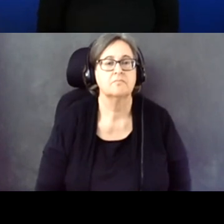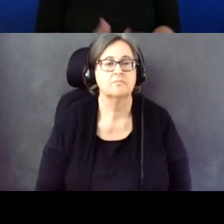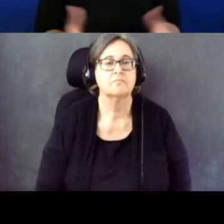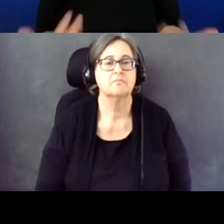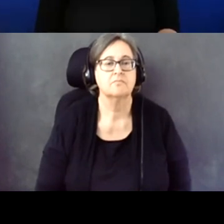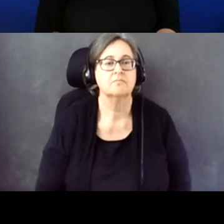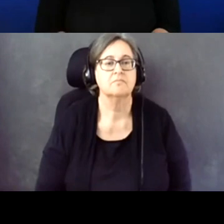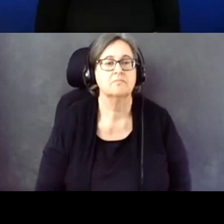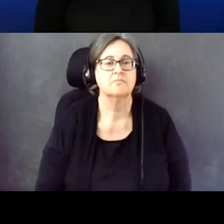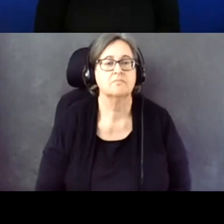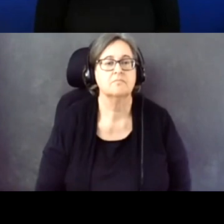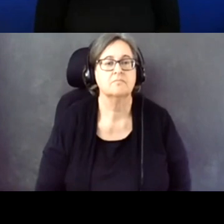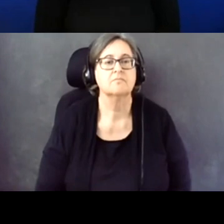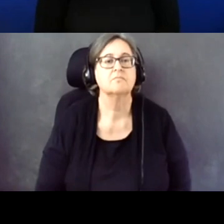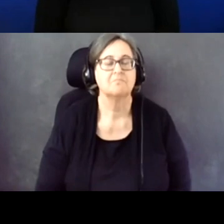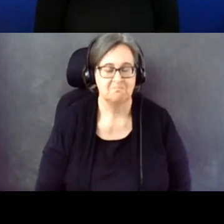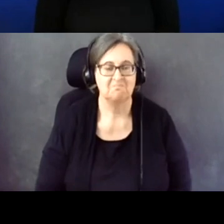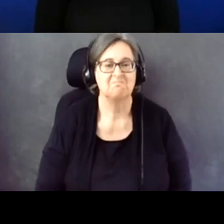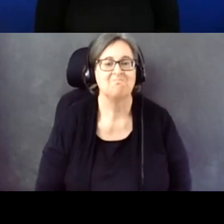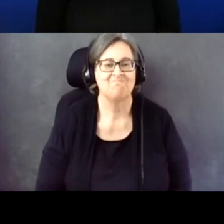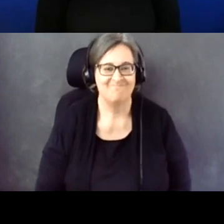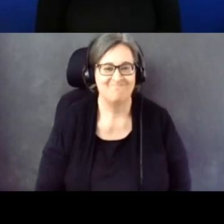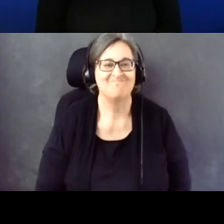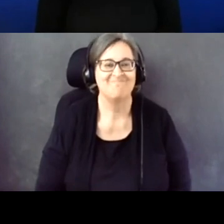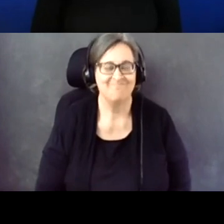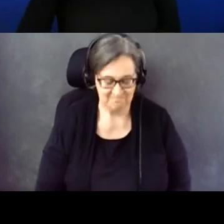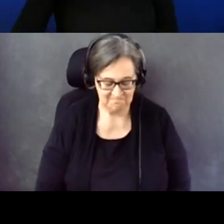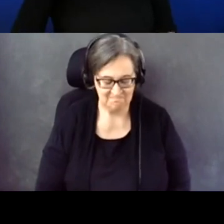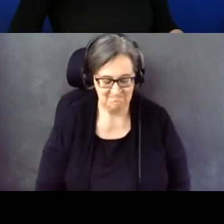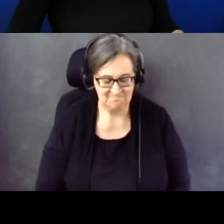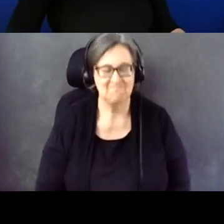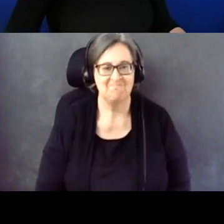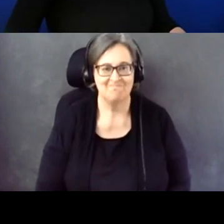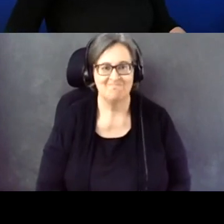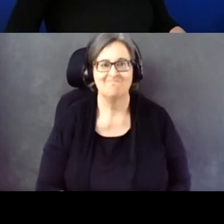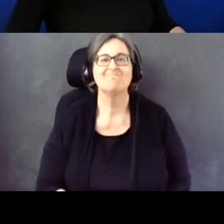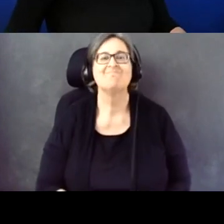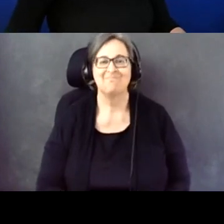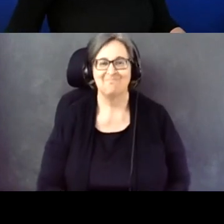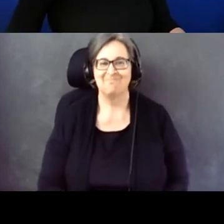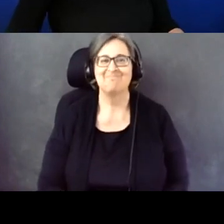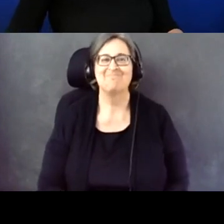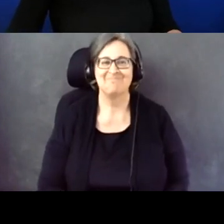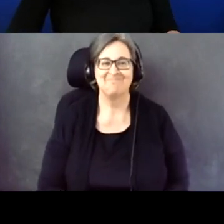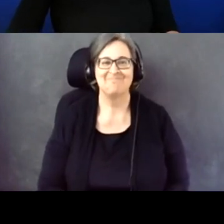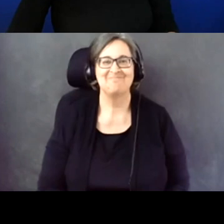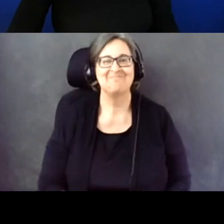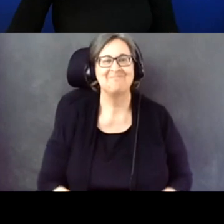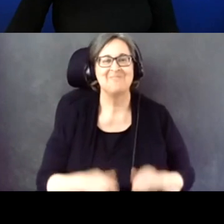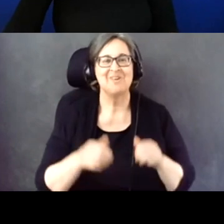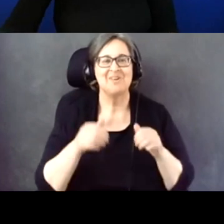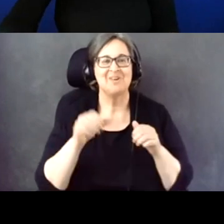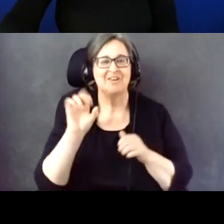is how we're trying to support the Deaf Community. Great. Thank you.